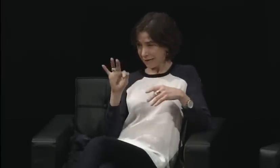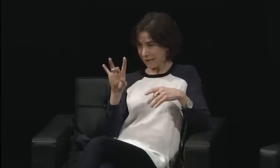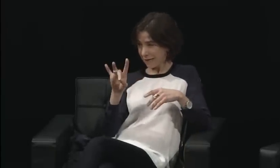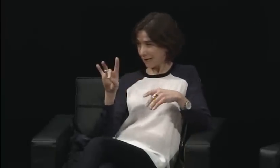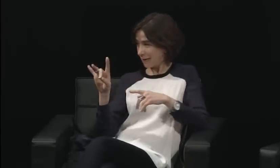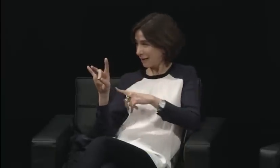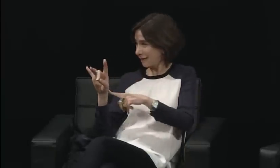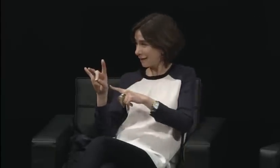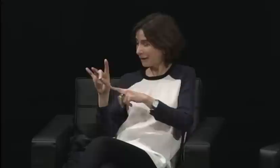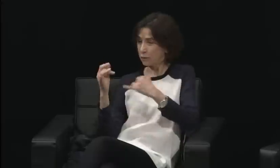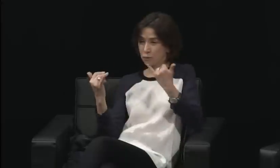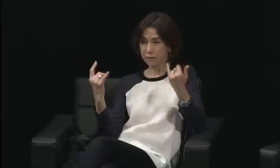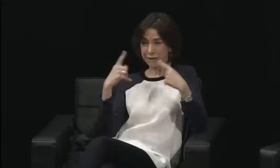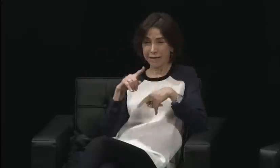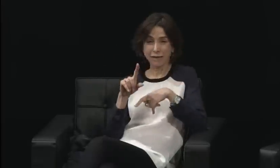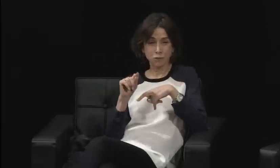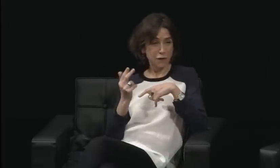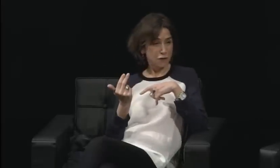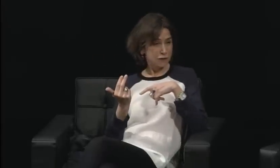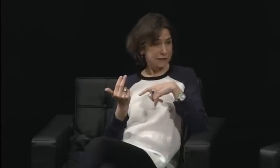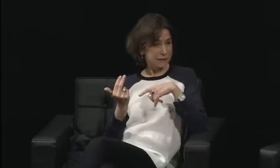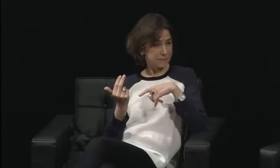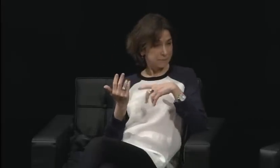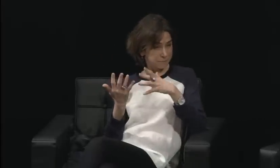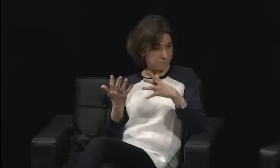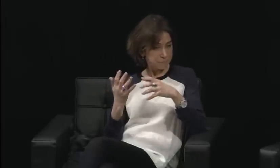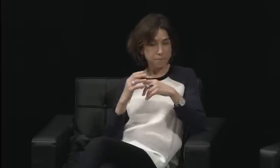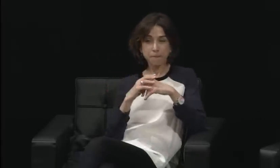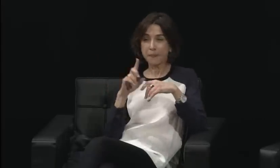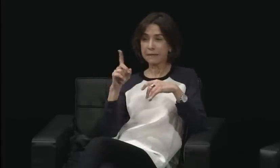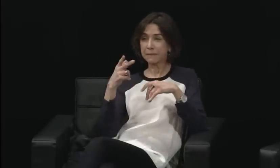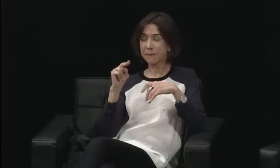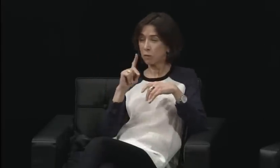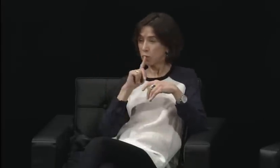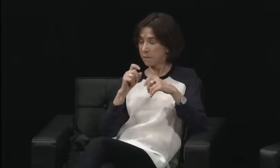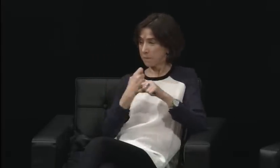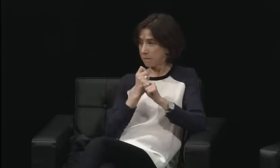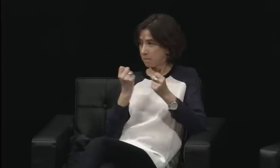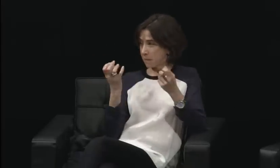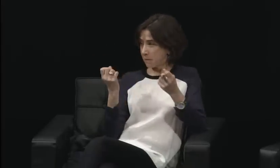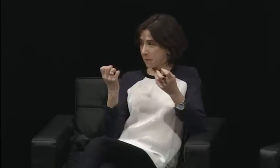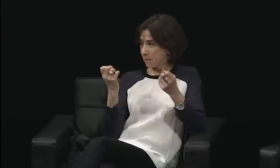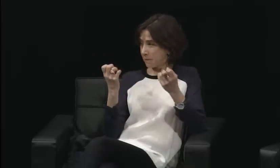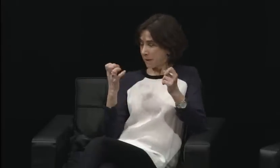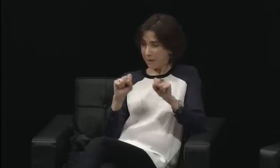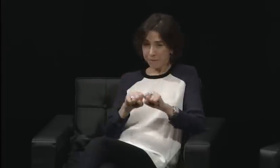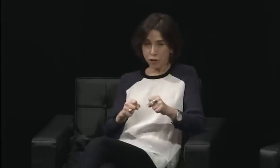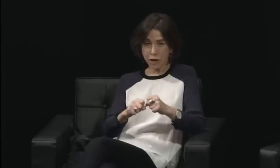So what is our dream? How do you define that dream? Is it true equity?